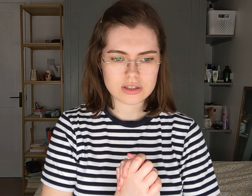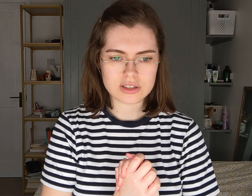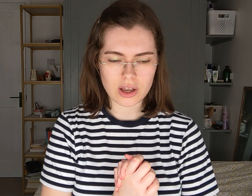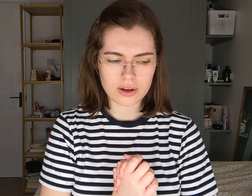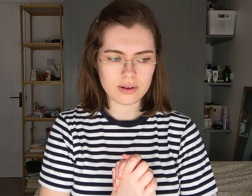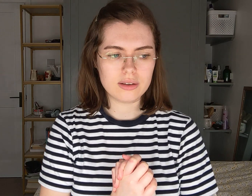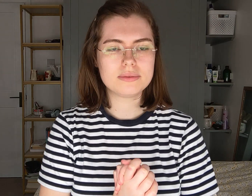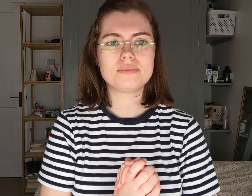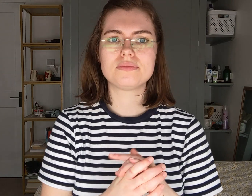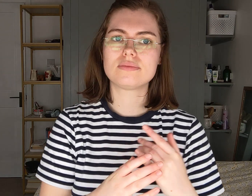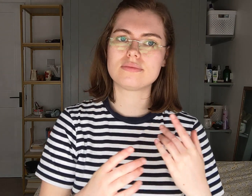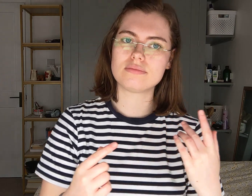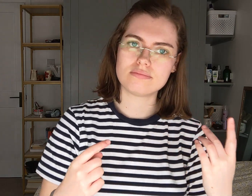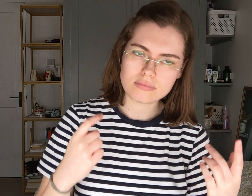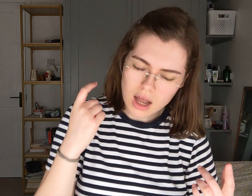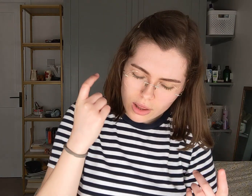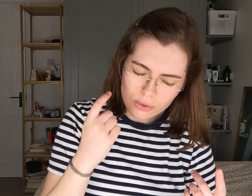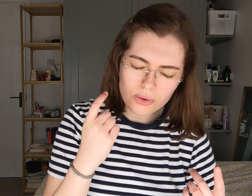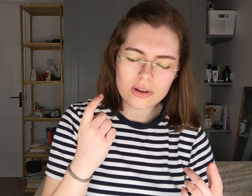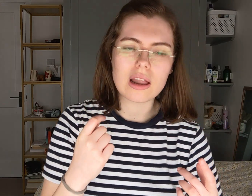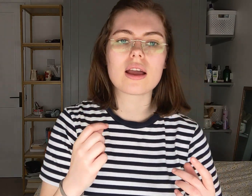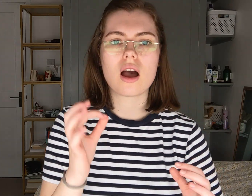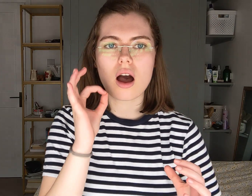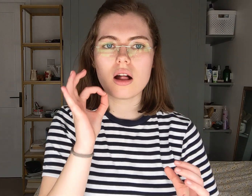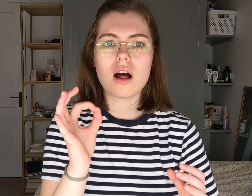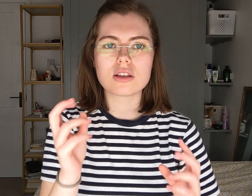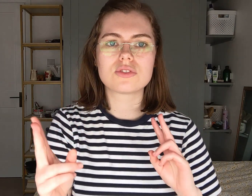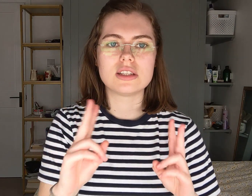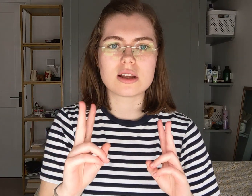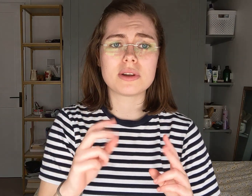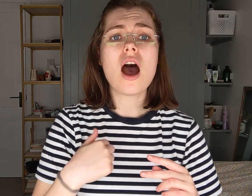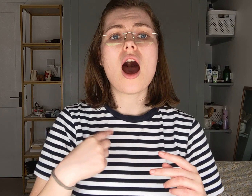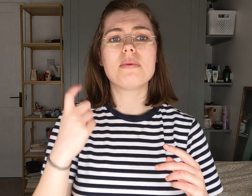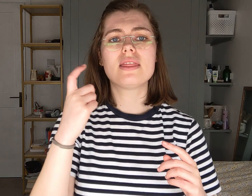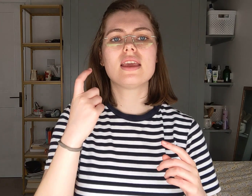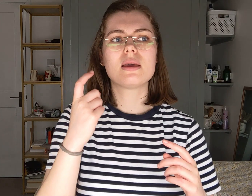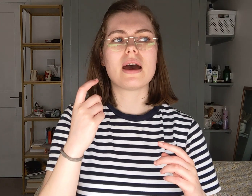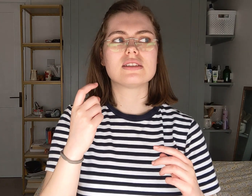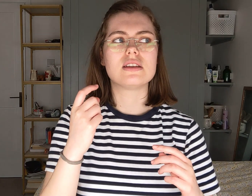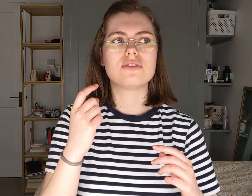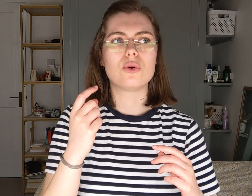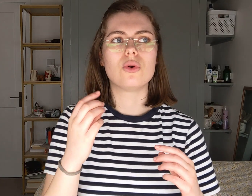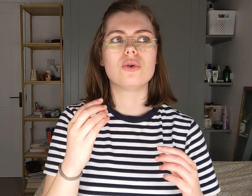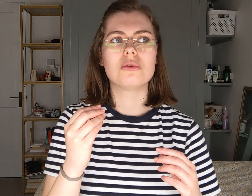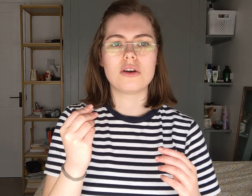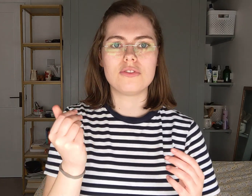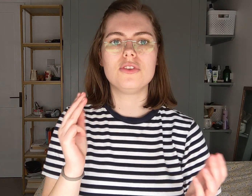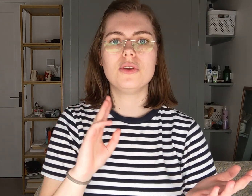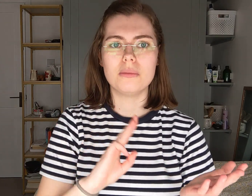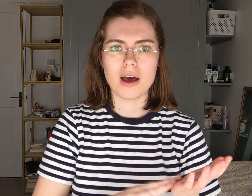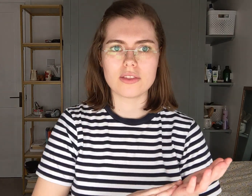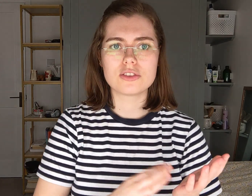so.I thought, like, I'll ask for an interpreter. I've been thinking about it for a few months